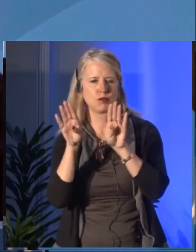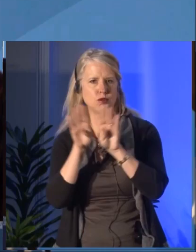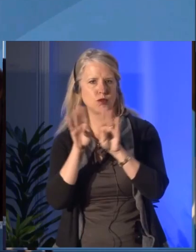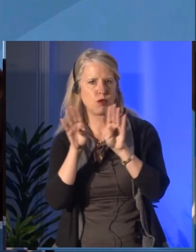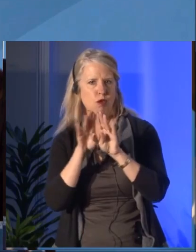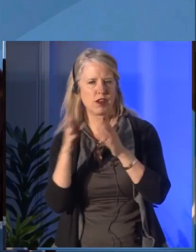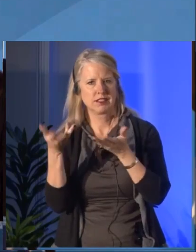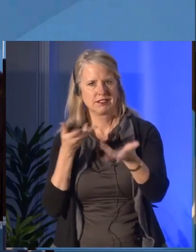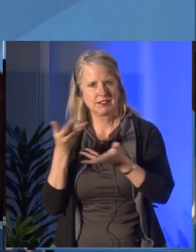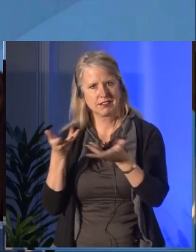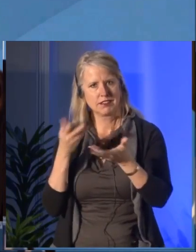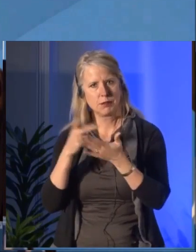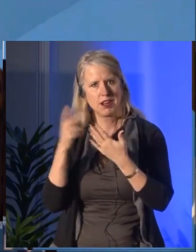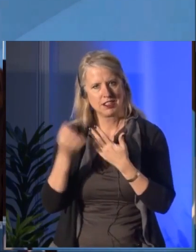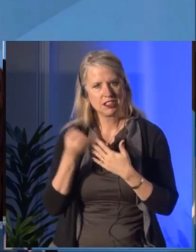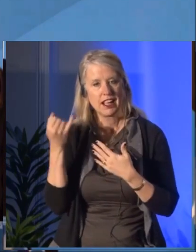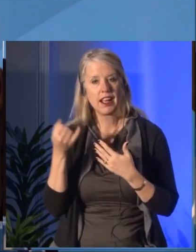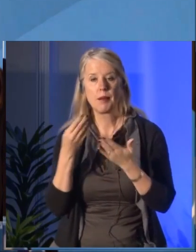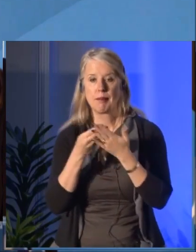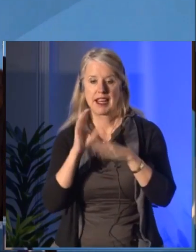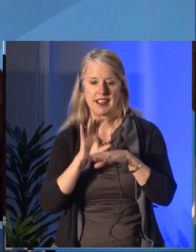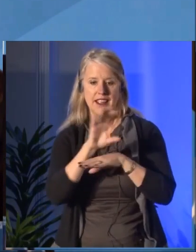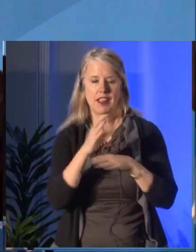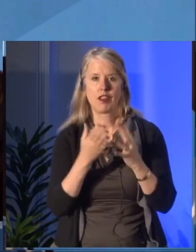Our meeting will also include performances